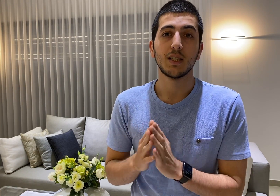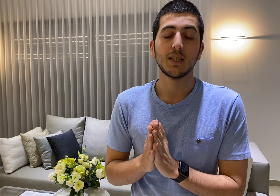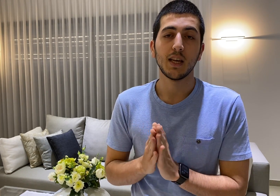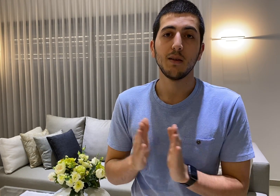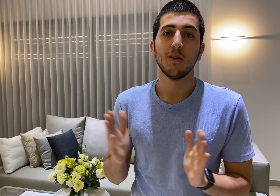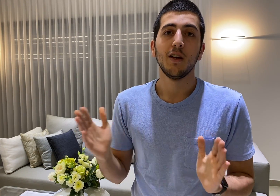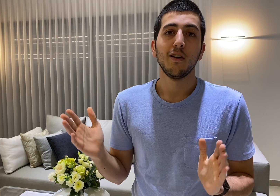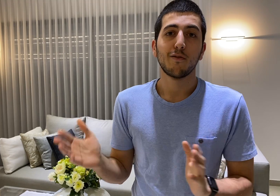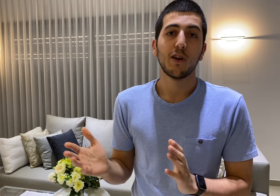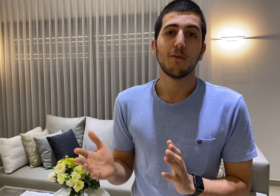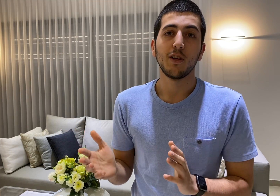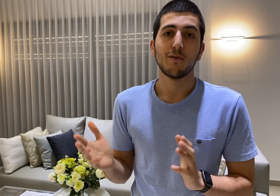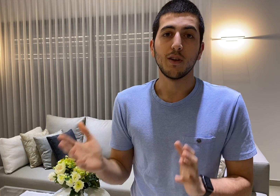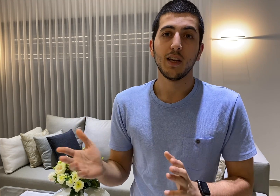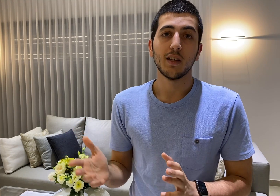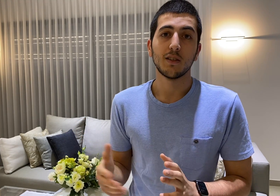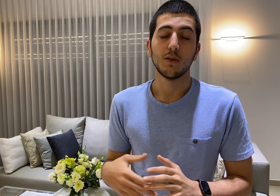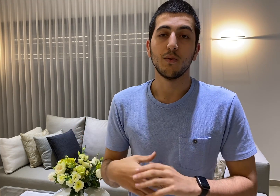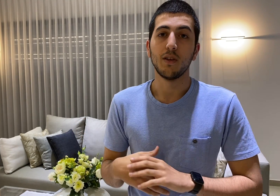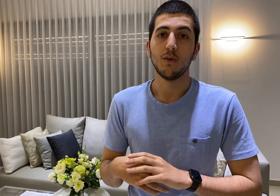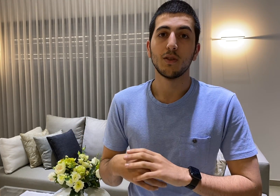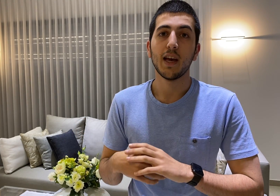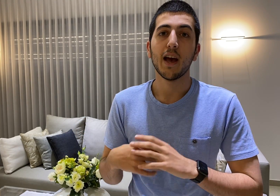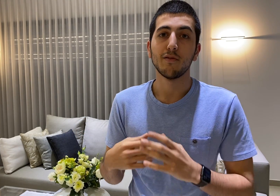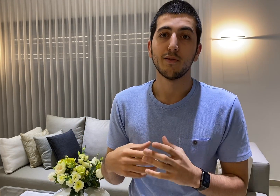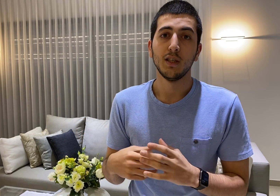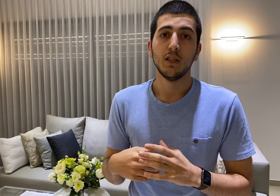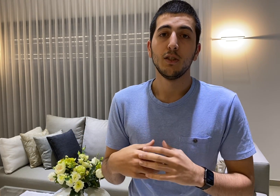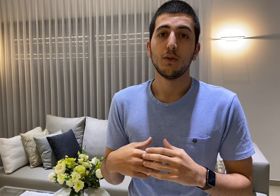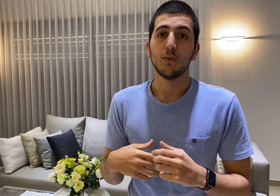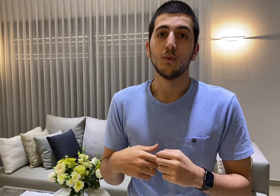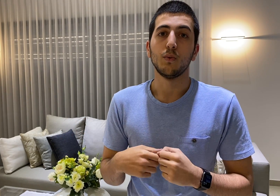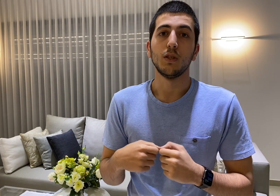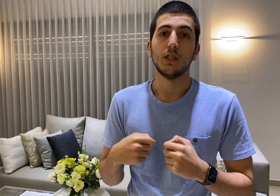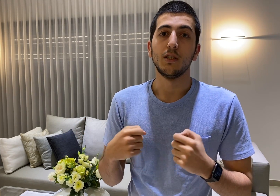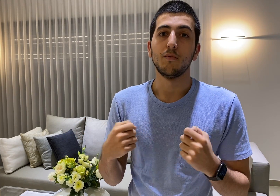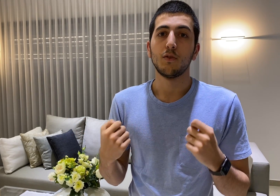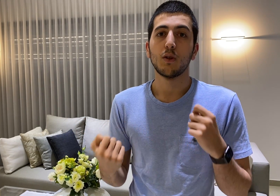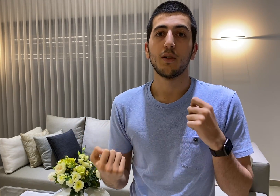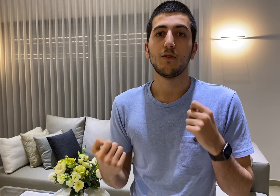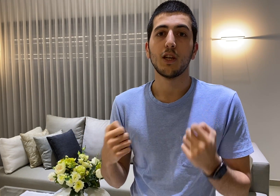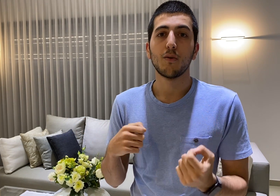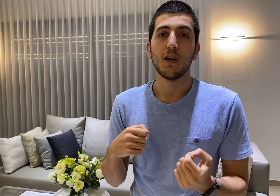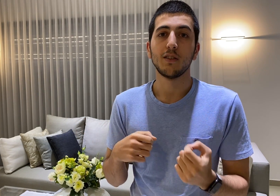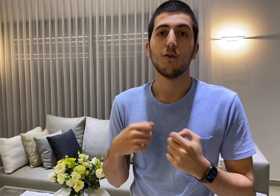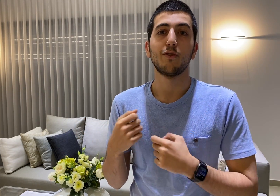same frame rate for the data so they don't have to try to generalize over